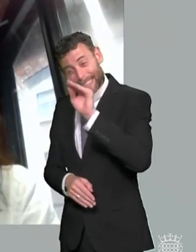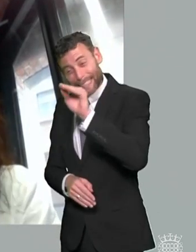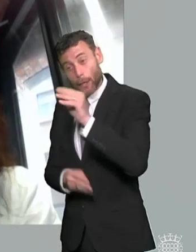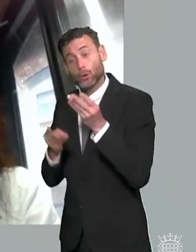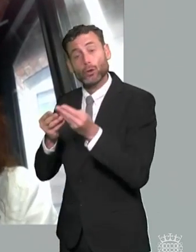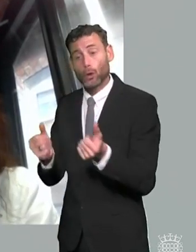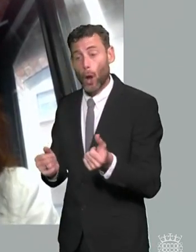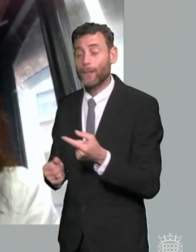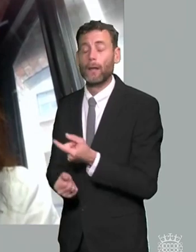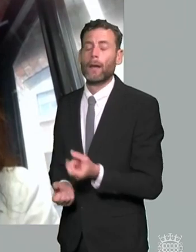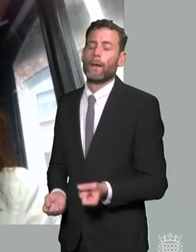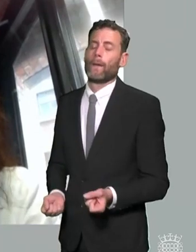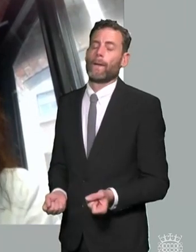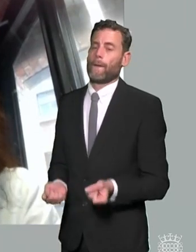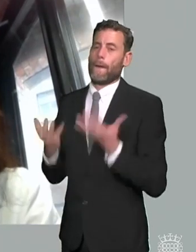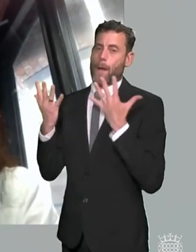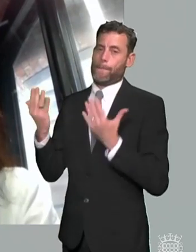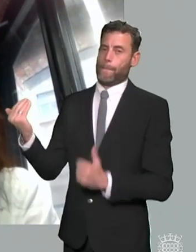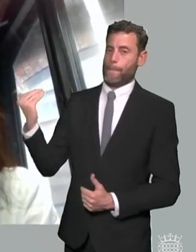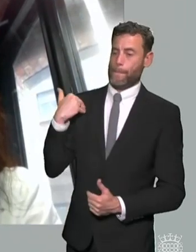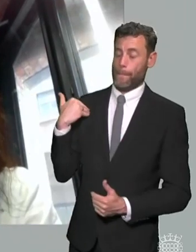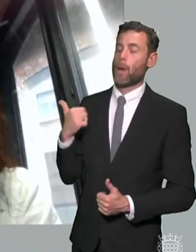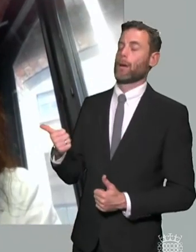than a last resort that's what that's what we see they don't want to have to be there